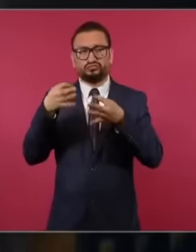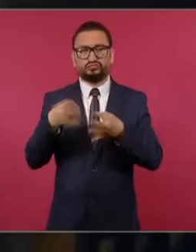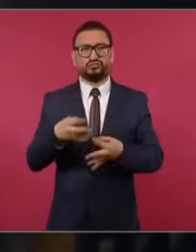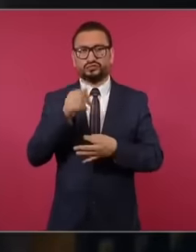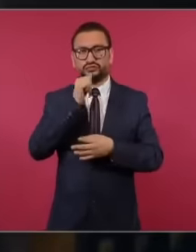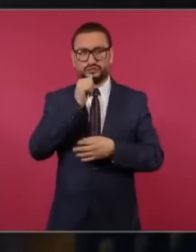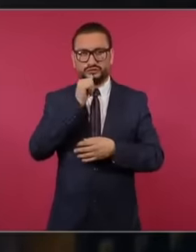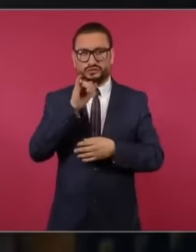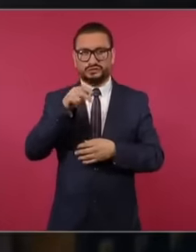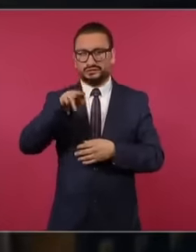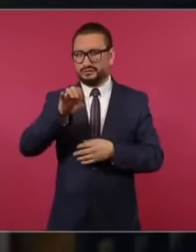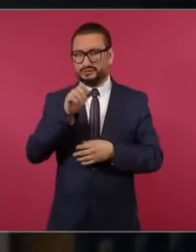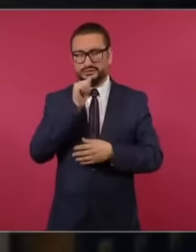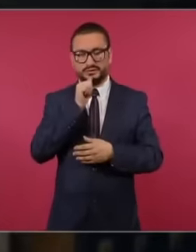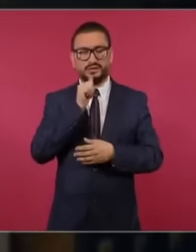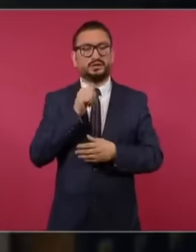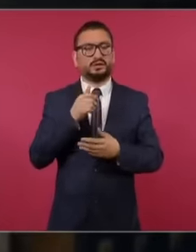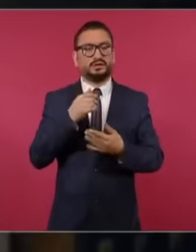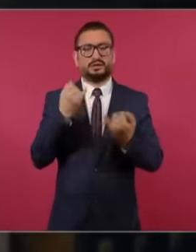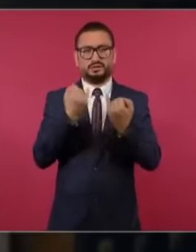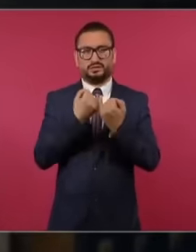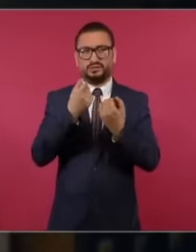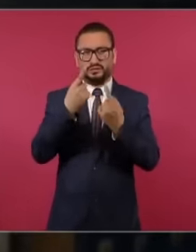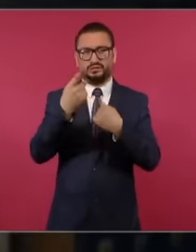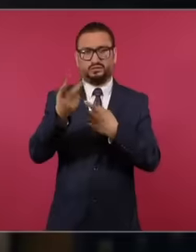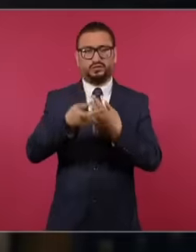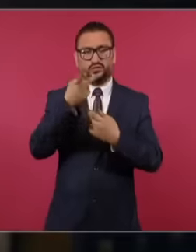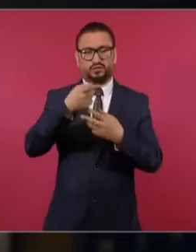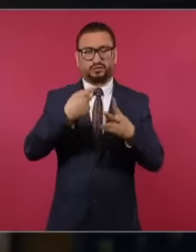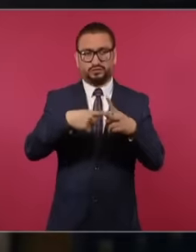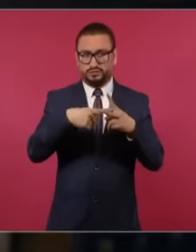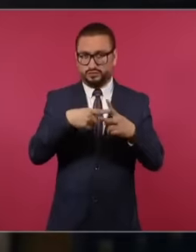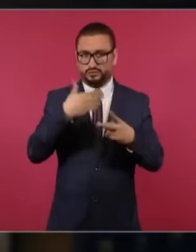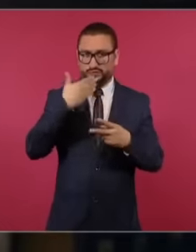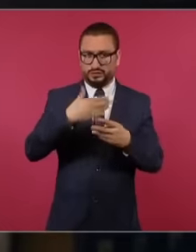INE district counts. Hey, they even asked him, "Are the numbers good if